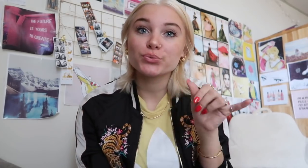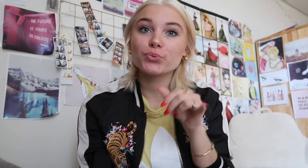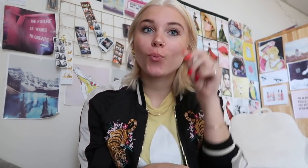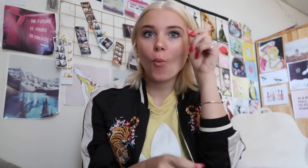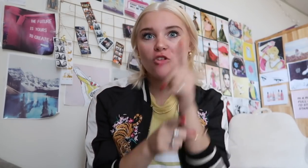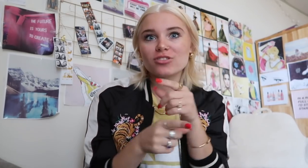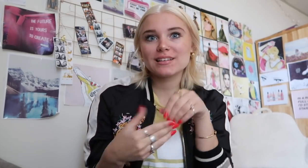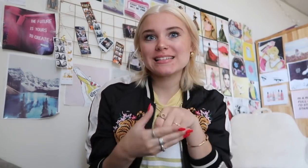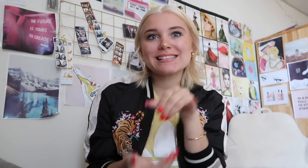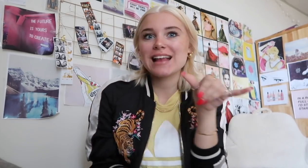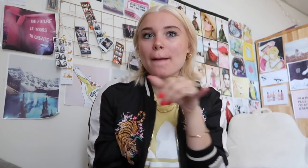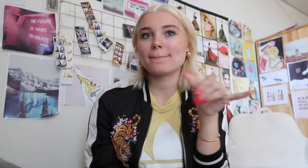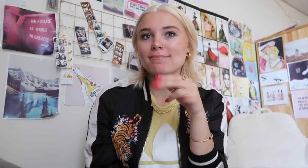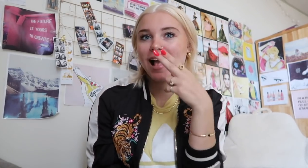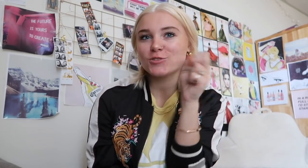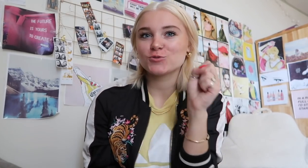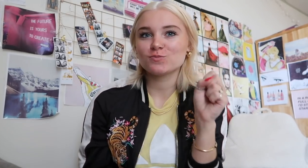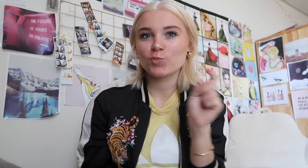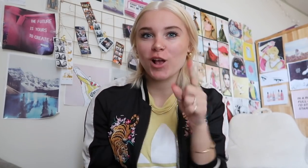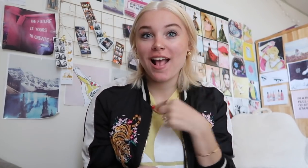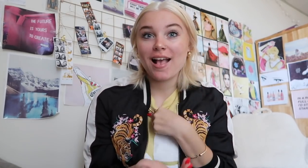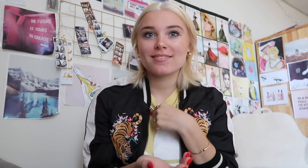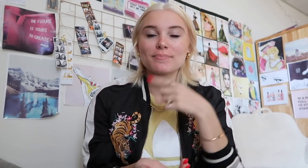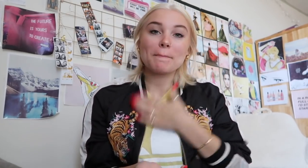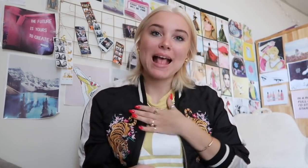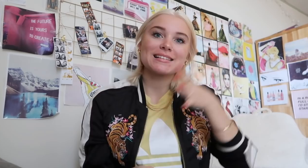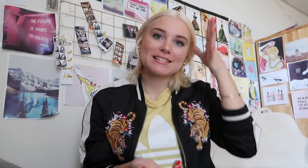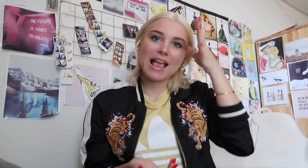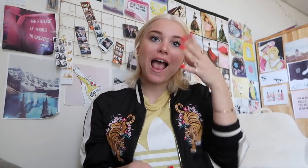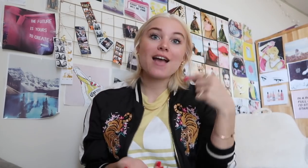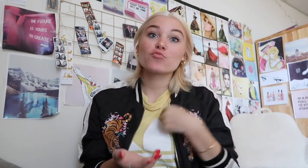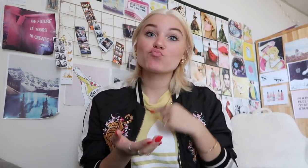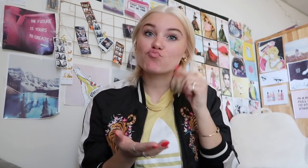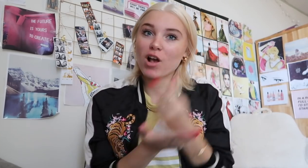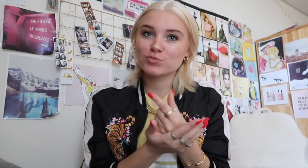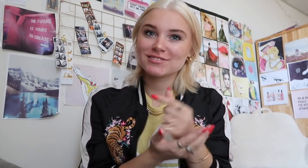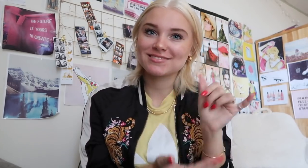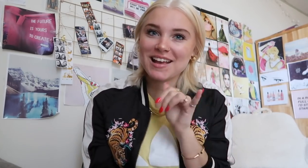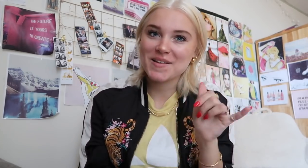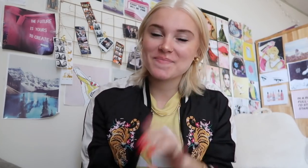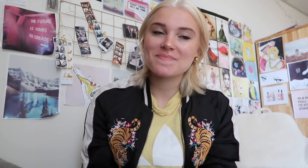my little brother is also attending the same school where my dad and I graduated from